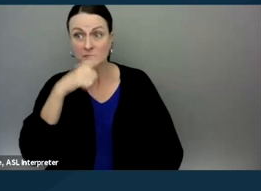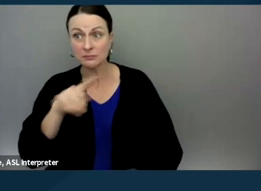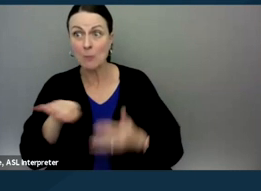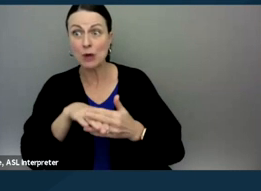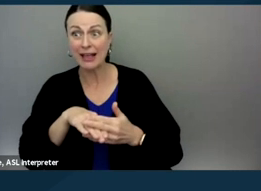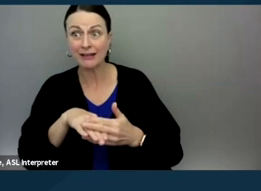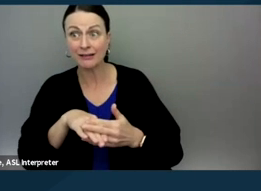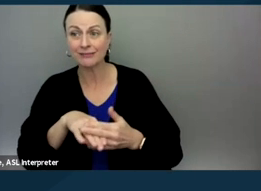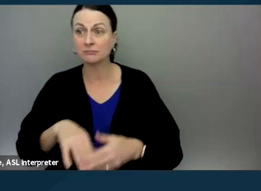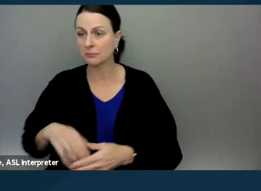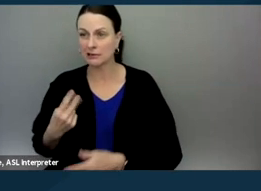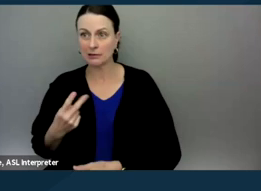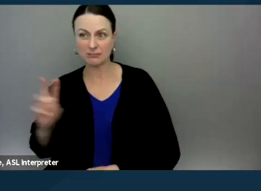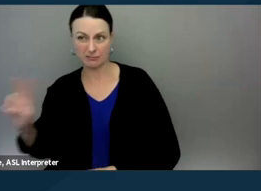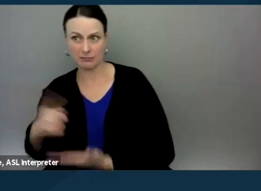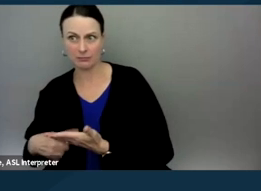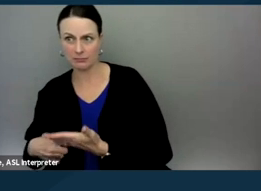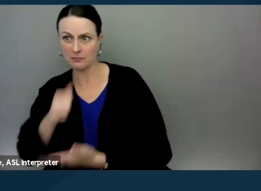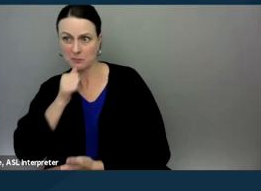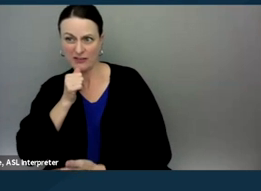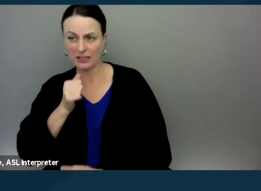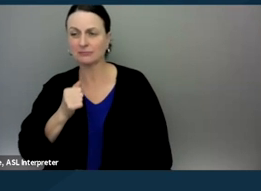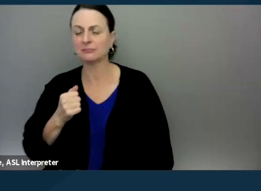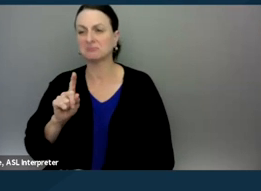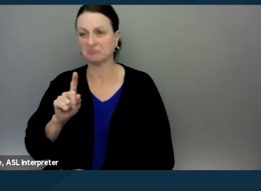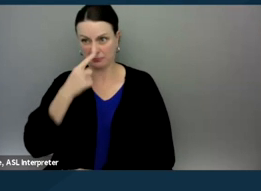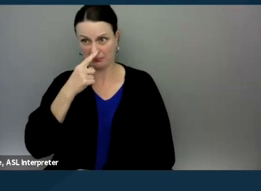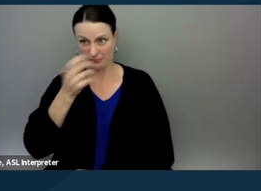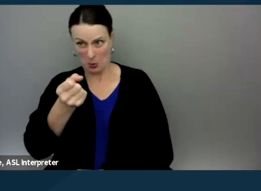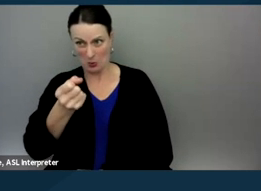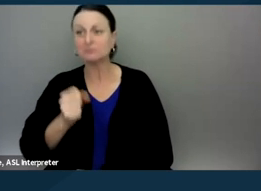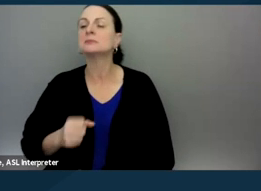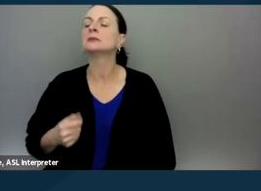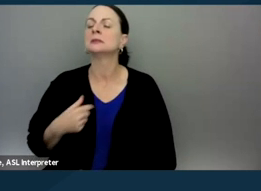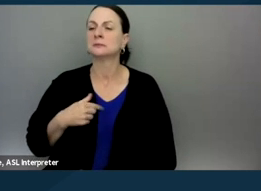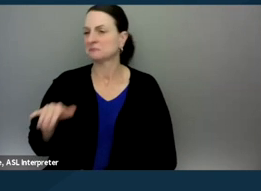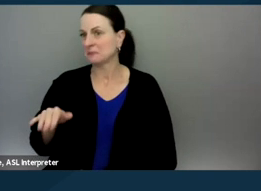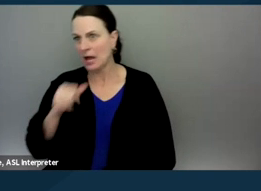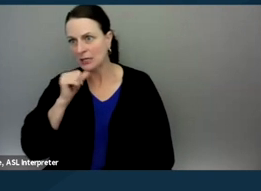Can we talk? Can we go outside and talk for a minute so I can make sure, I can say that the parent, you know, I don't think you're,